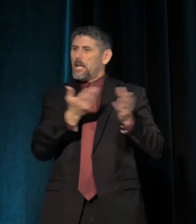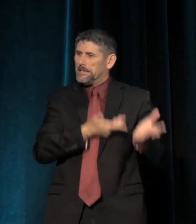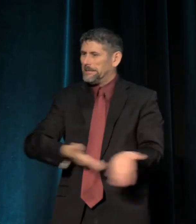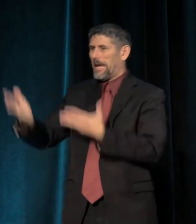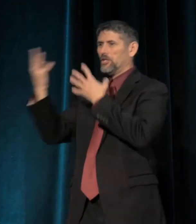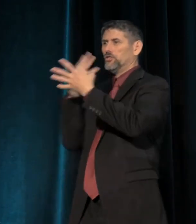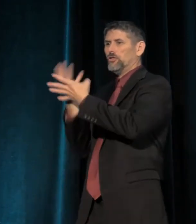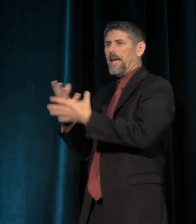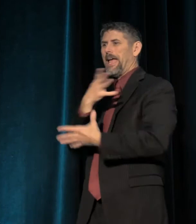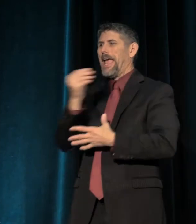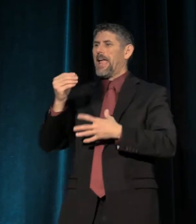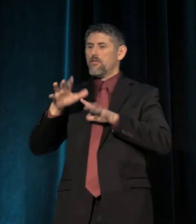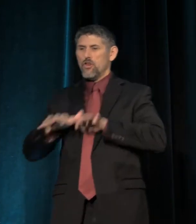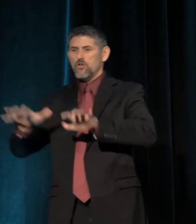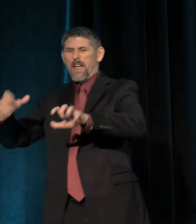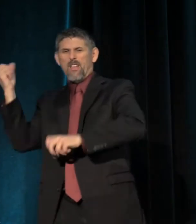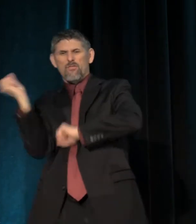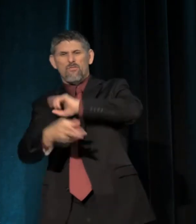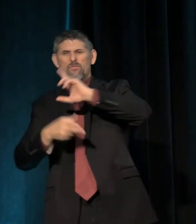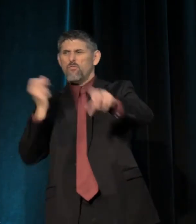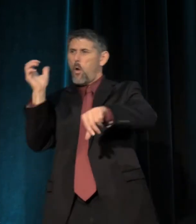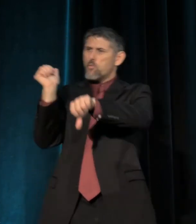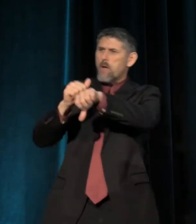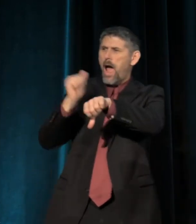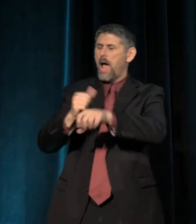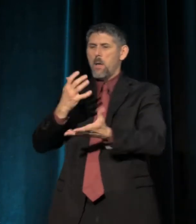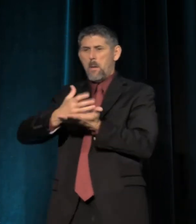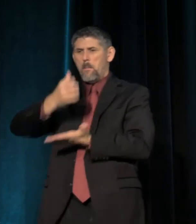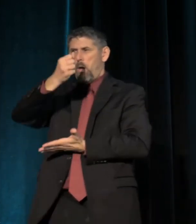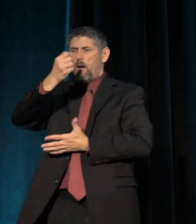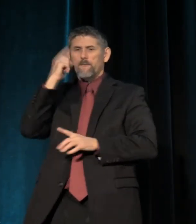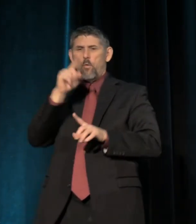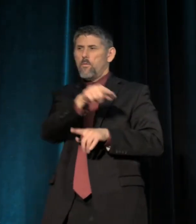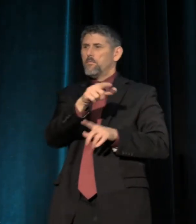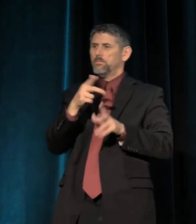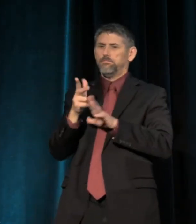and the crowd tossed rocks, and they tossed bottles, at the departing police car.